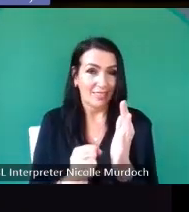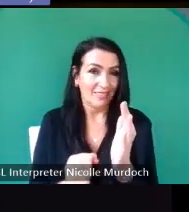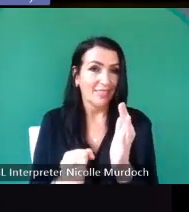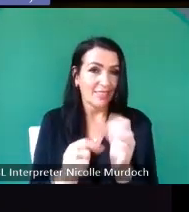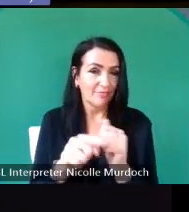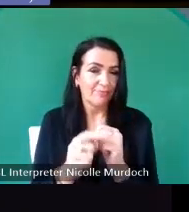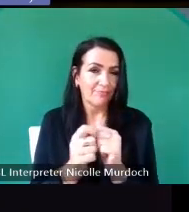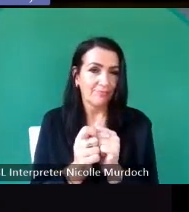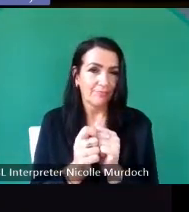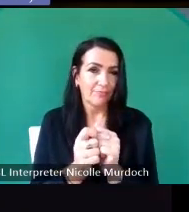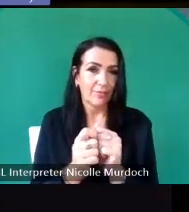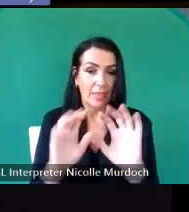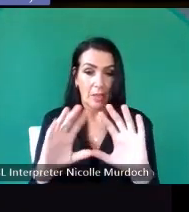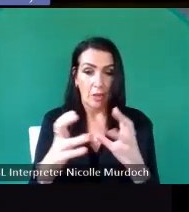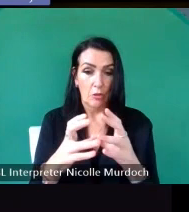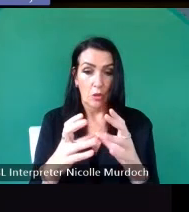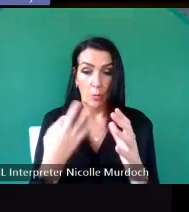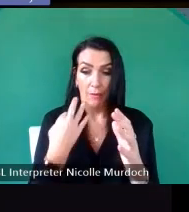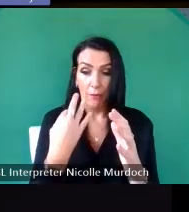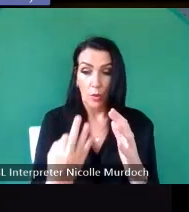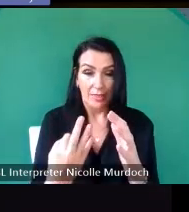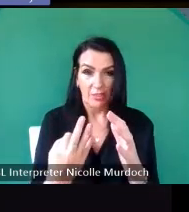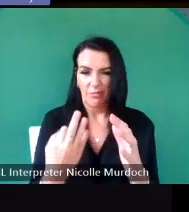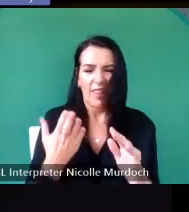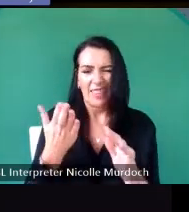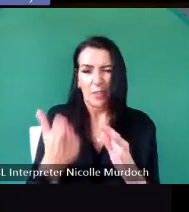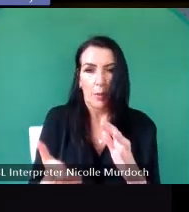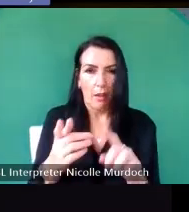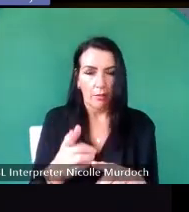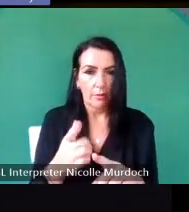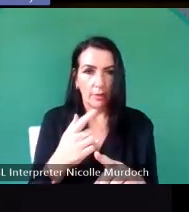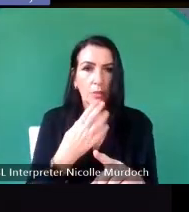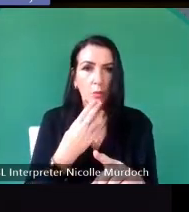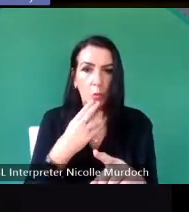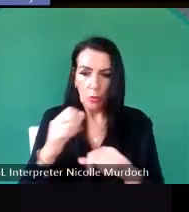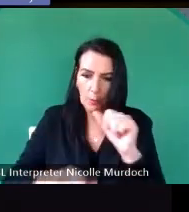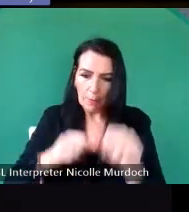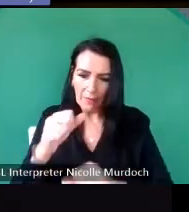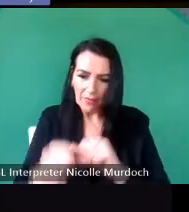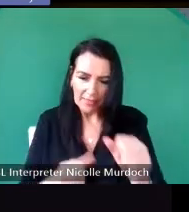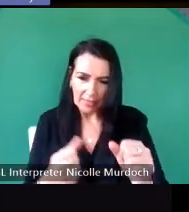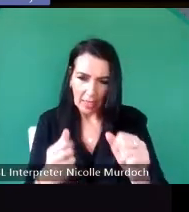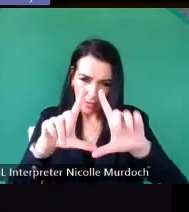local group of volunteers I didn't go use used our methodology to record their local churches